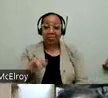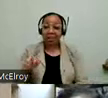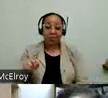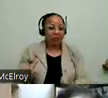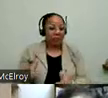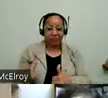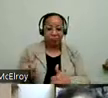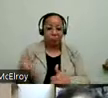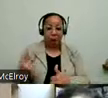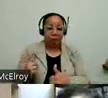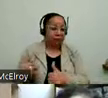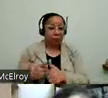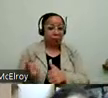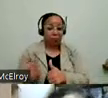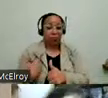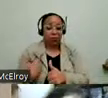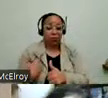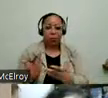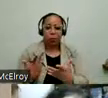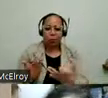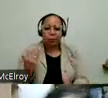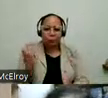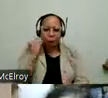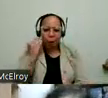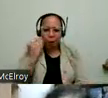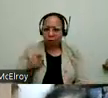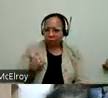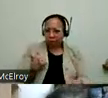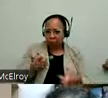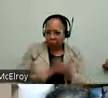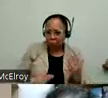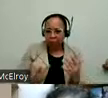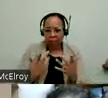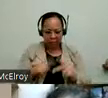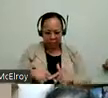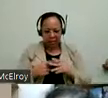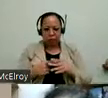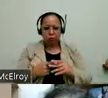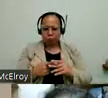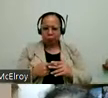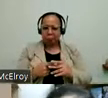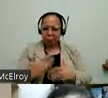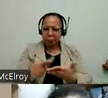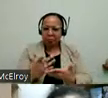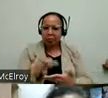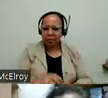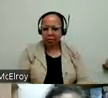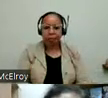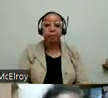questions that we really wanted to know as we began to build this.